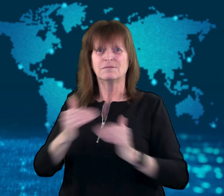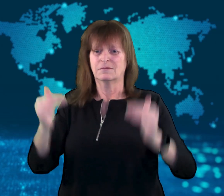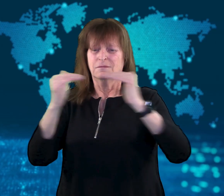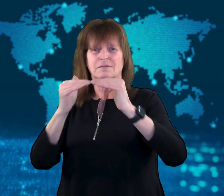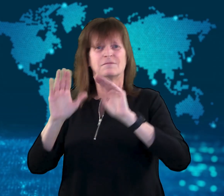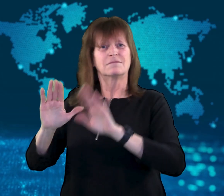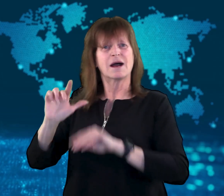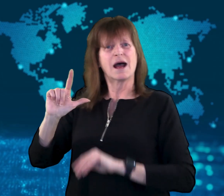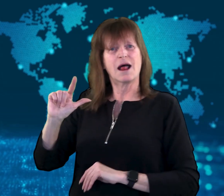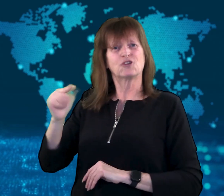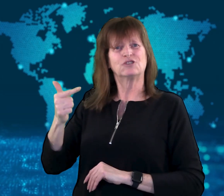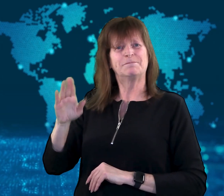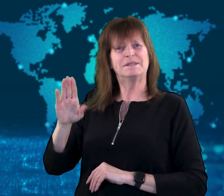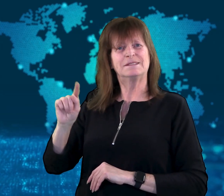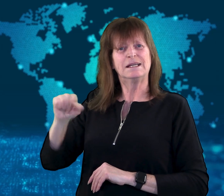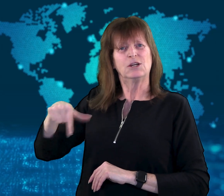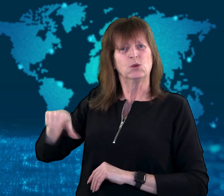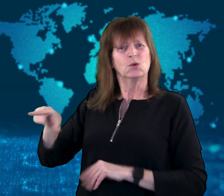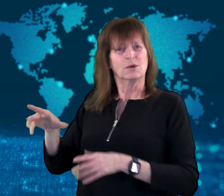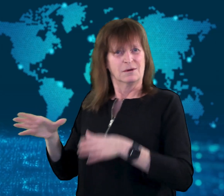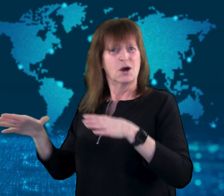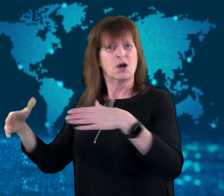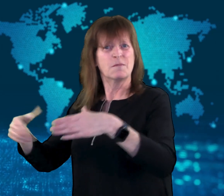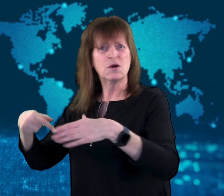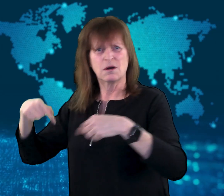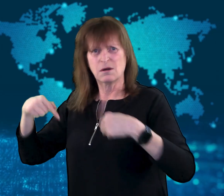increasingly important in Japan.